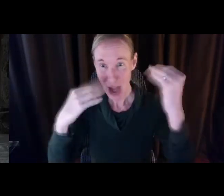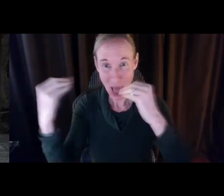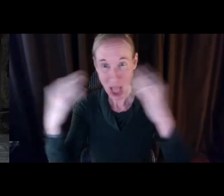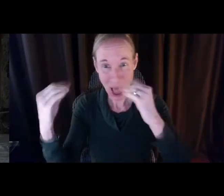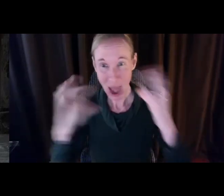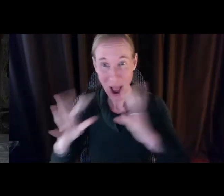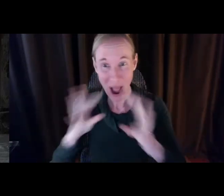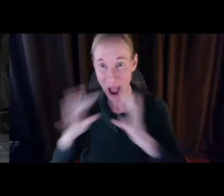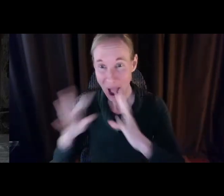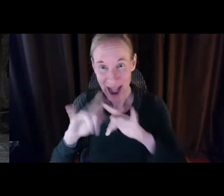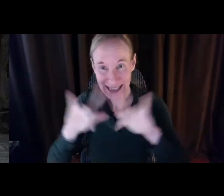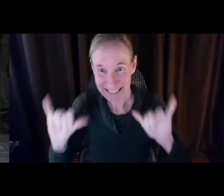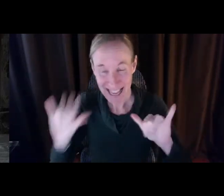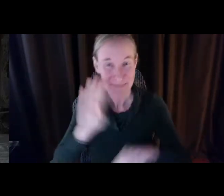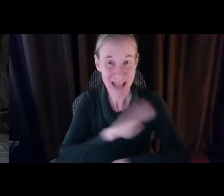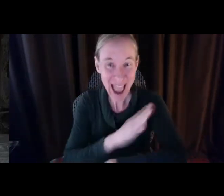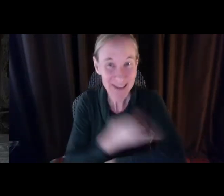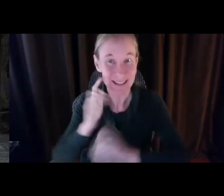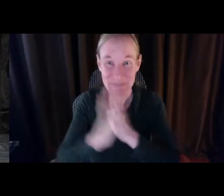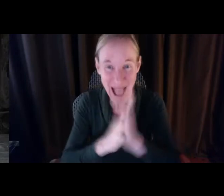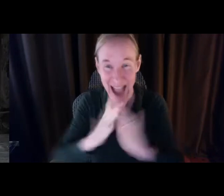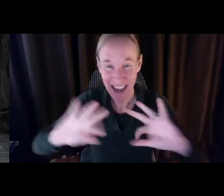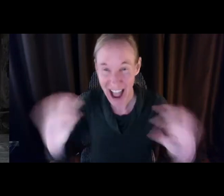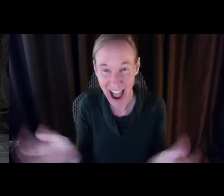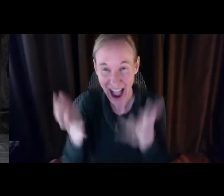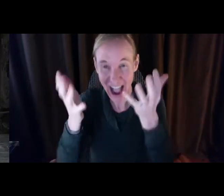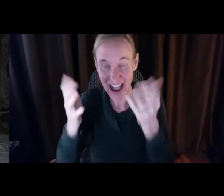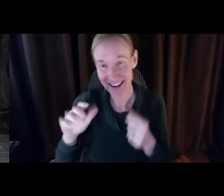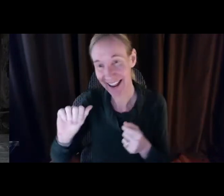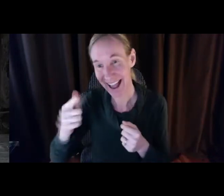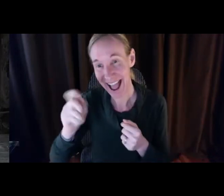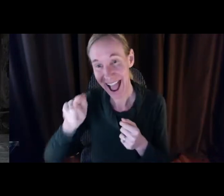the days of you all crowding into my office. Everyone